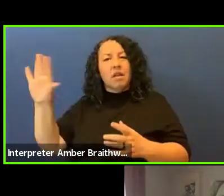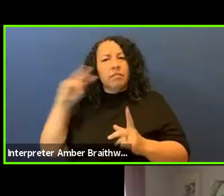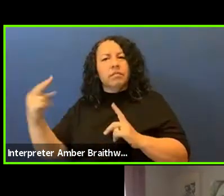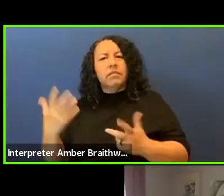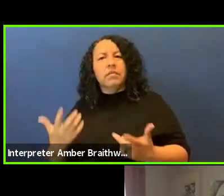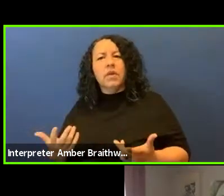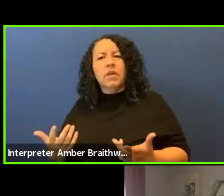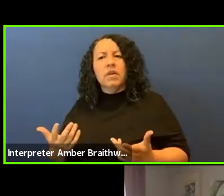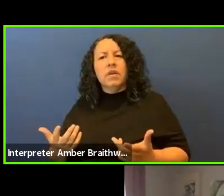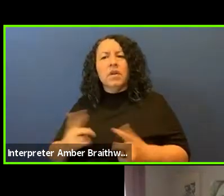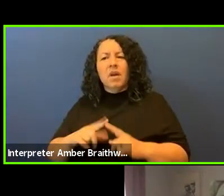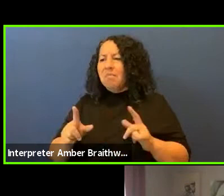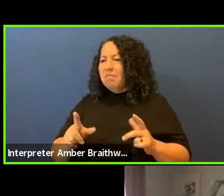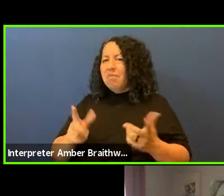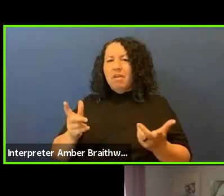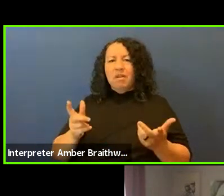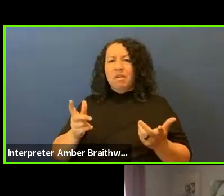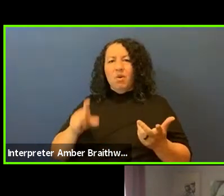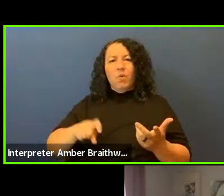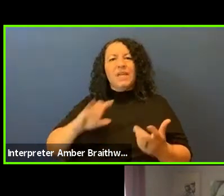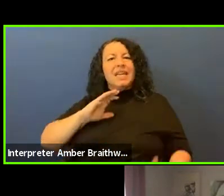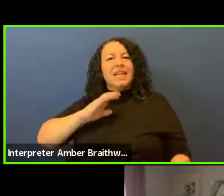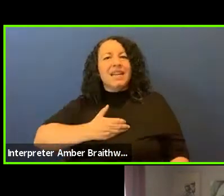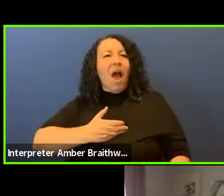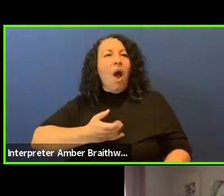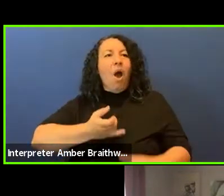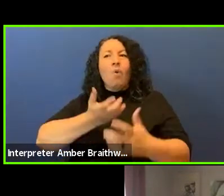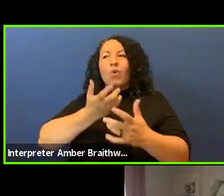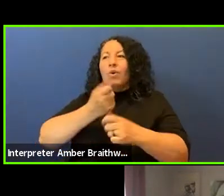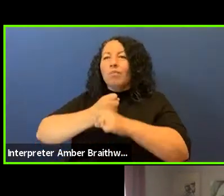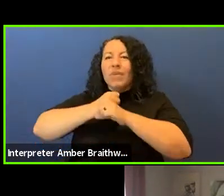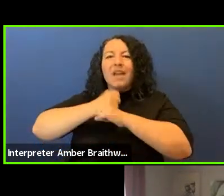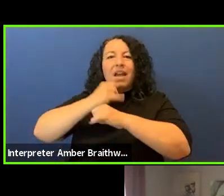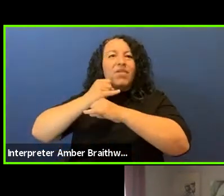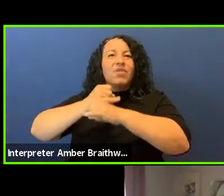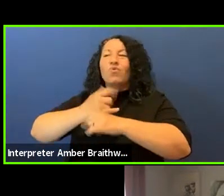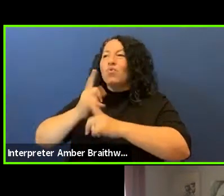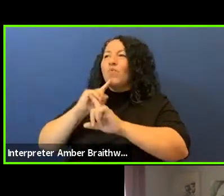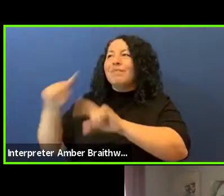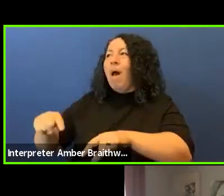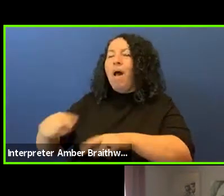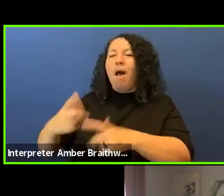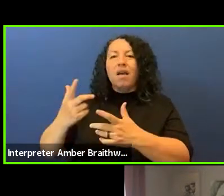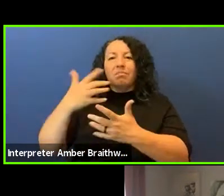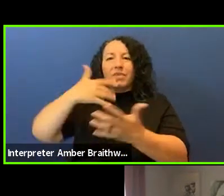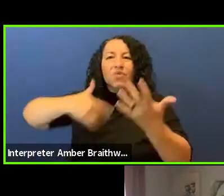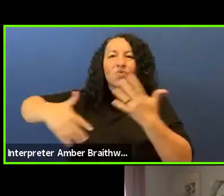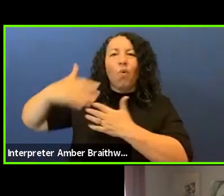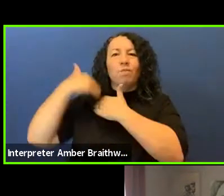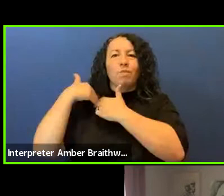but we need our institutions to respond and be socially responsible to when these things are taking place in your own